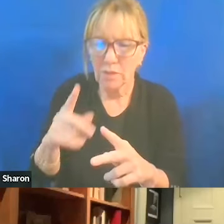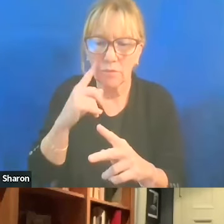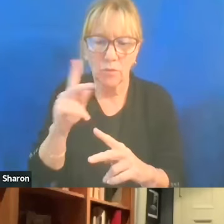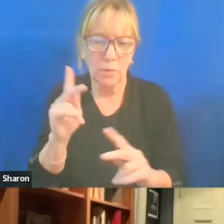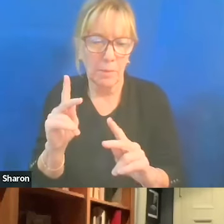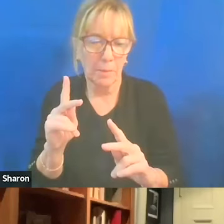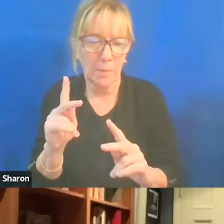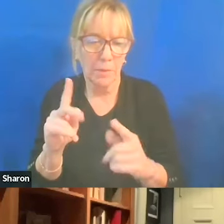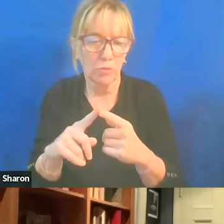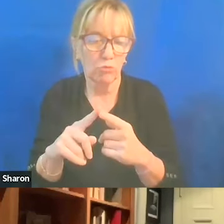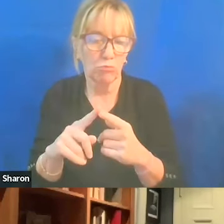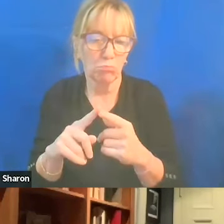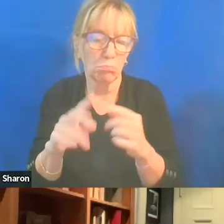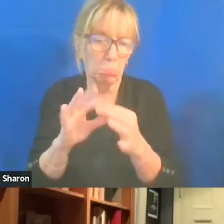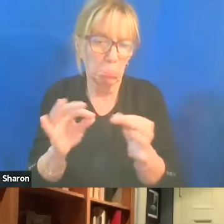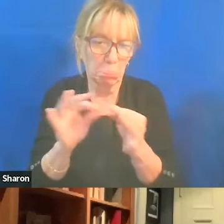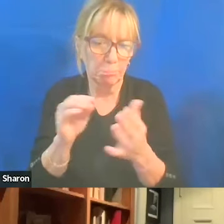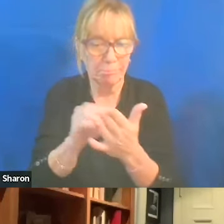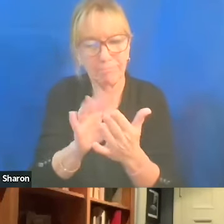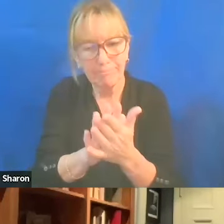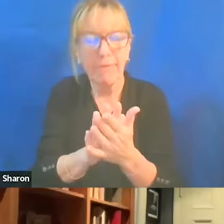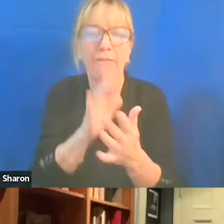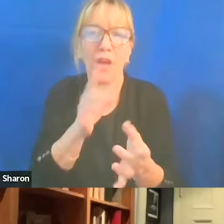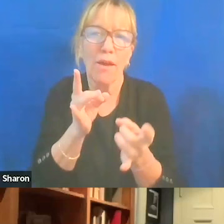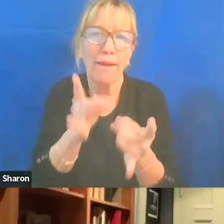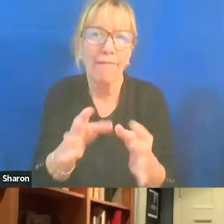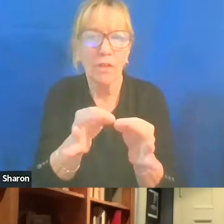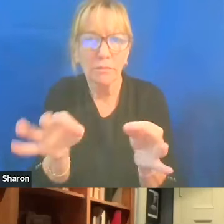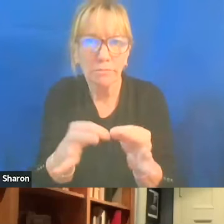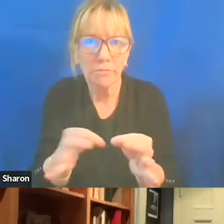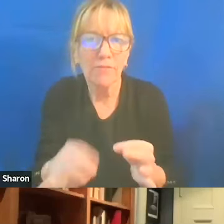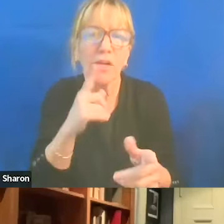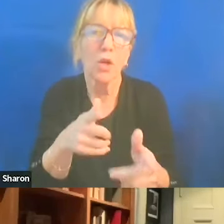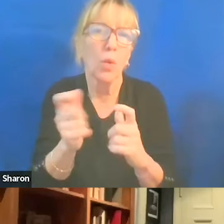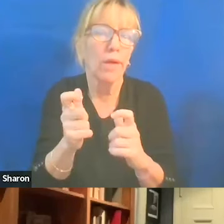you know, put things that are hateful very quickly out there.